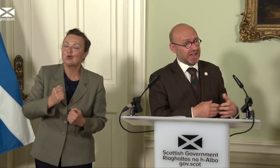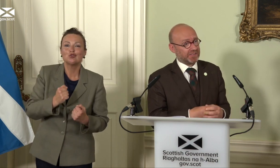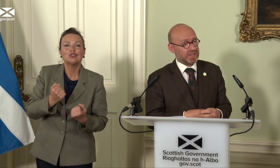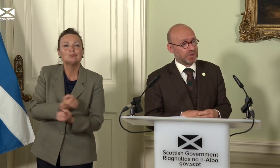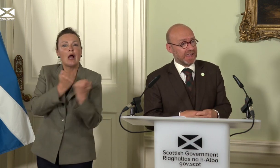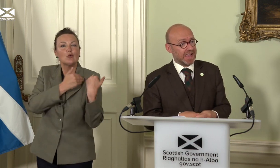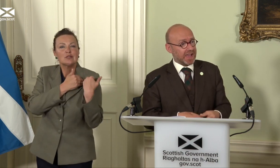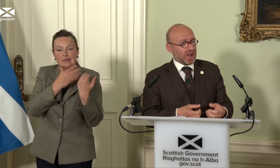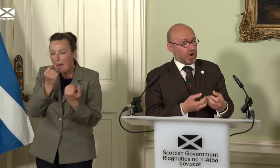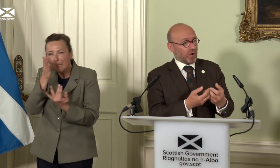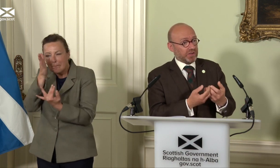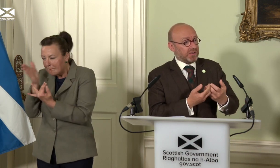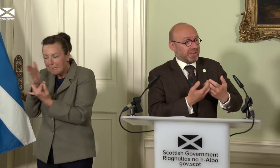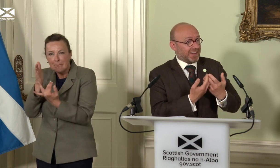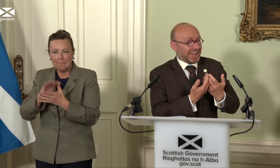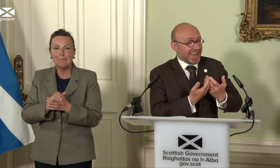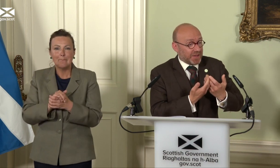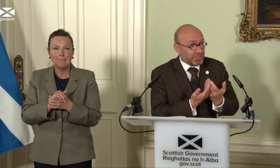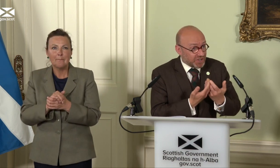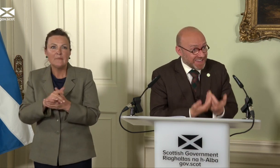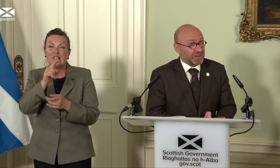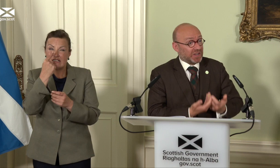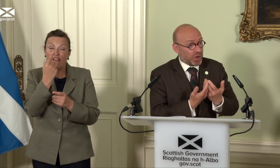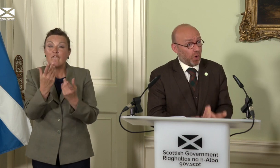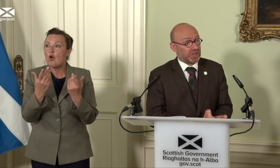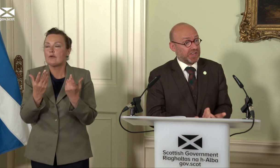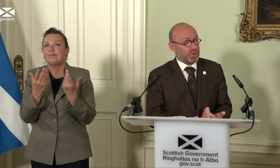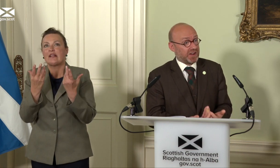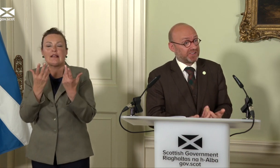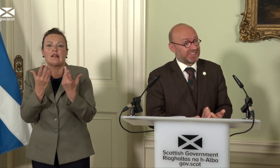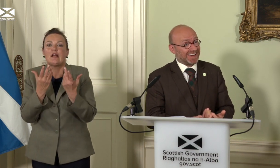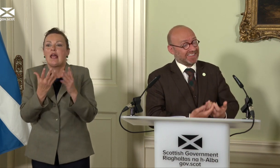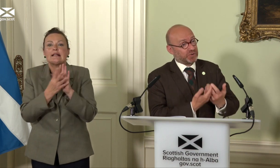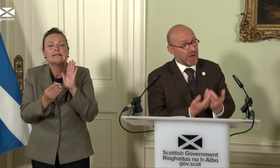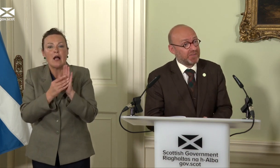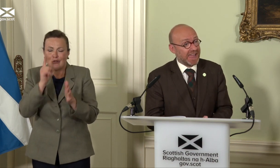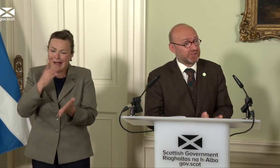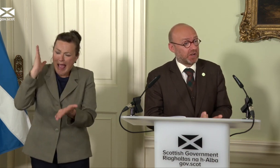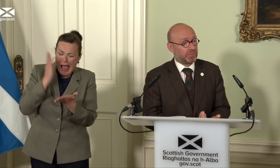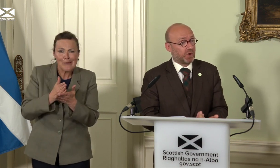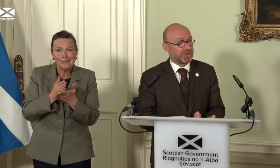and the UK; on material equality within our society, the drive against child poverty;